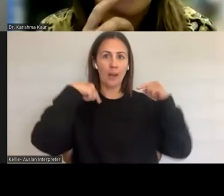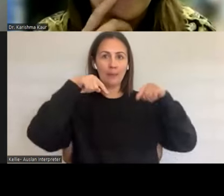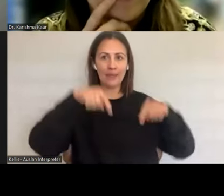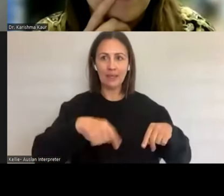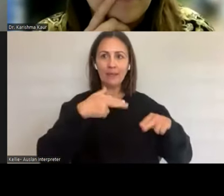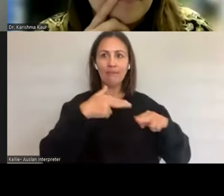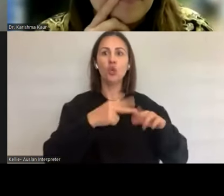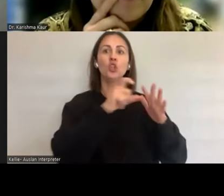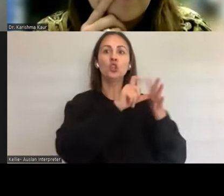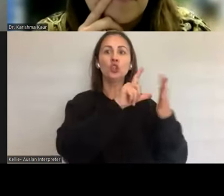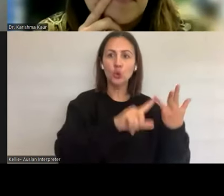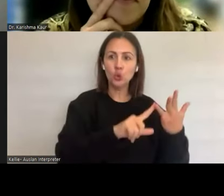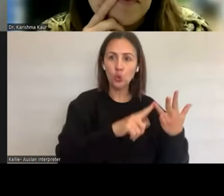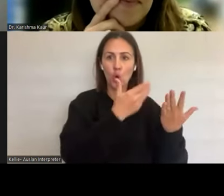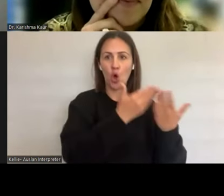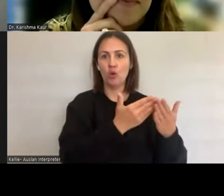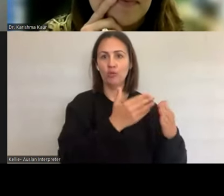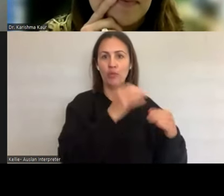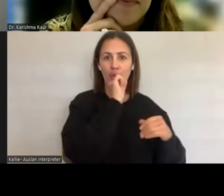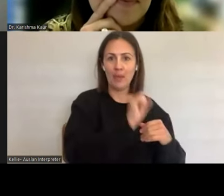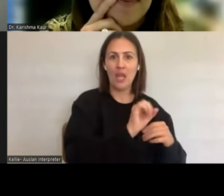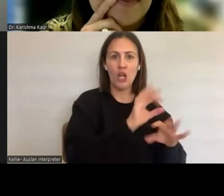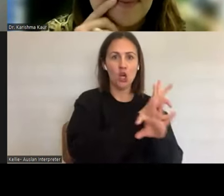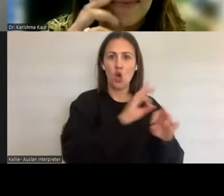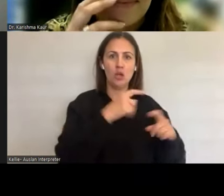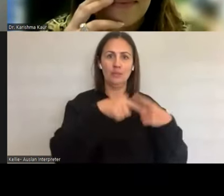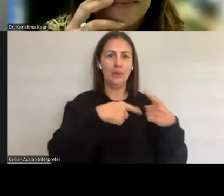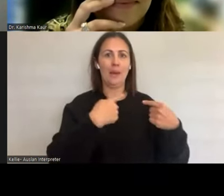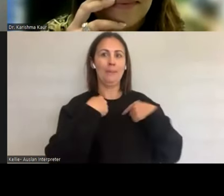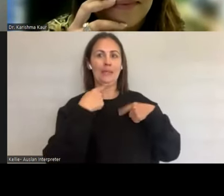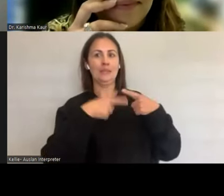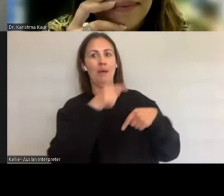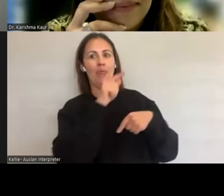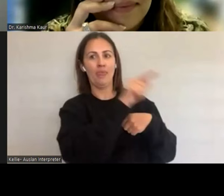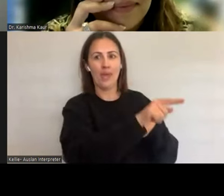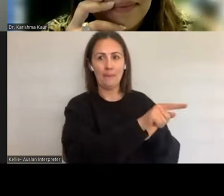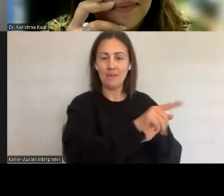You know, we are either too much or too little. We sort of, it's really hard for us to find that